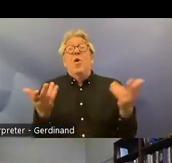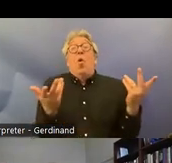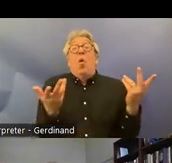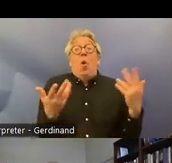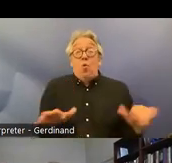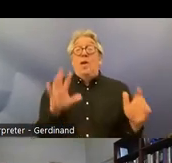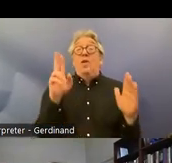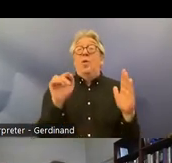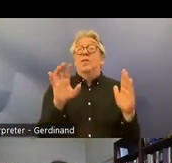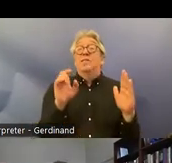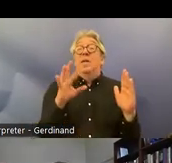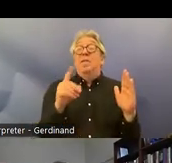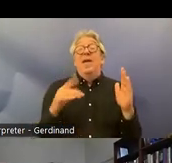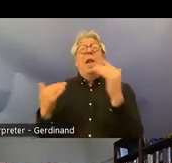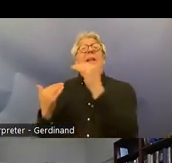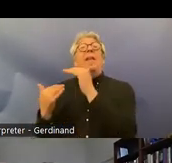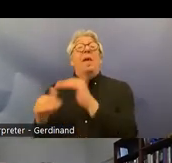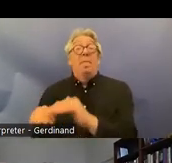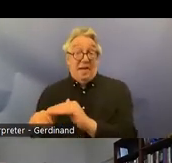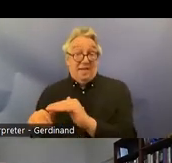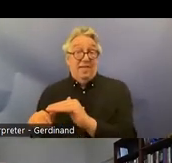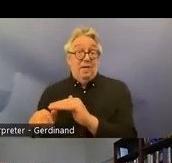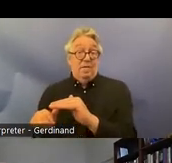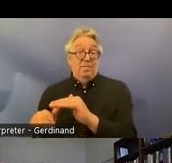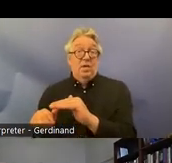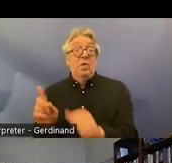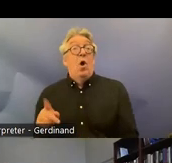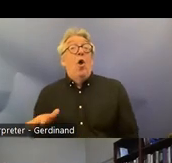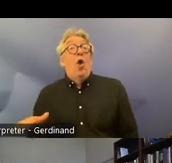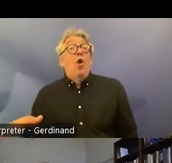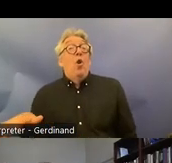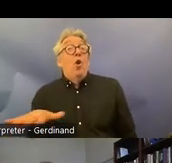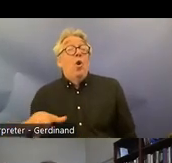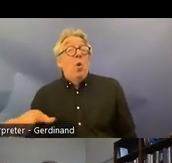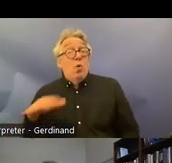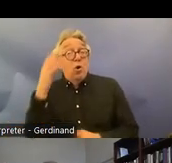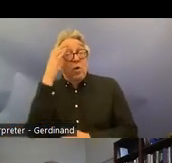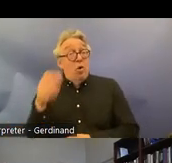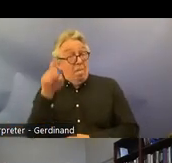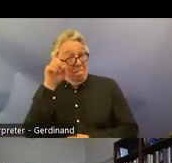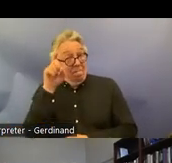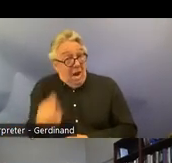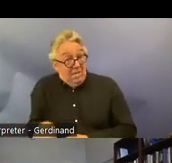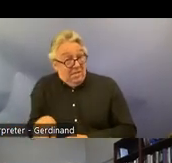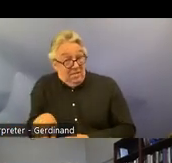local authorities already are under an obligation to respect the crpd in their